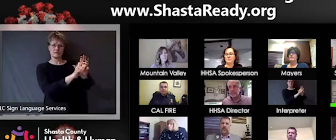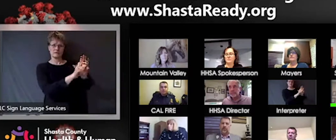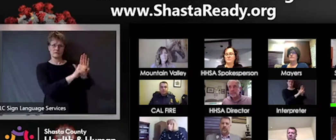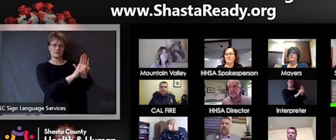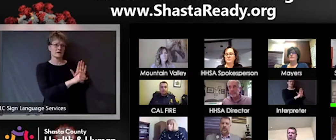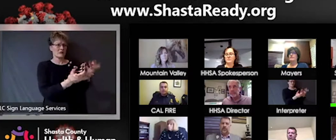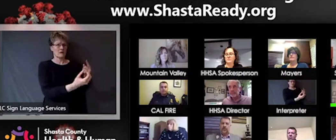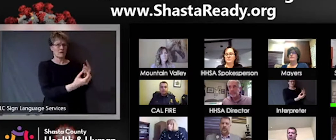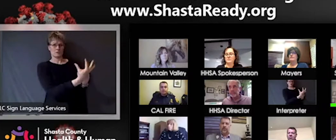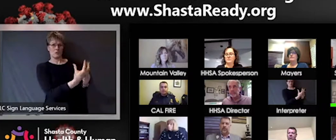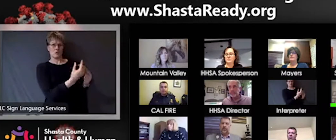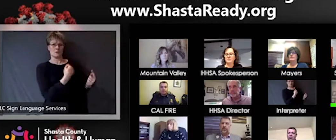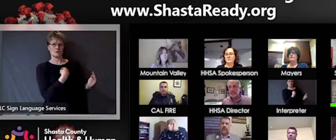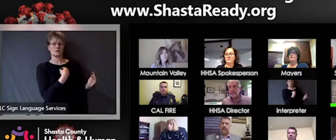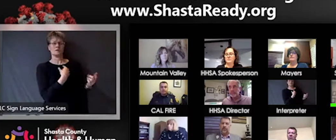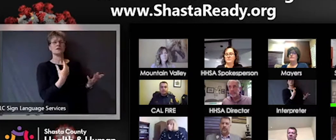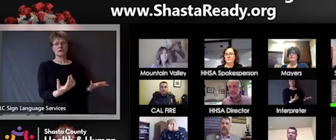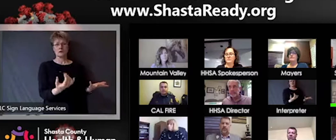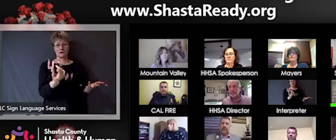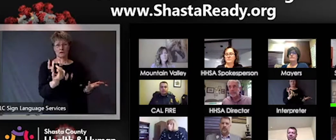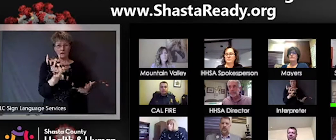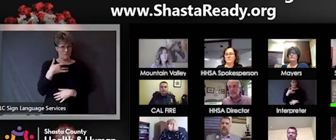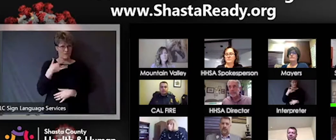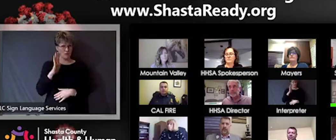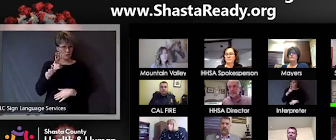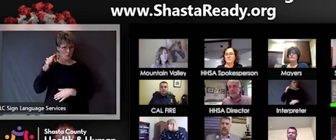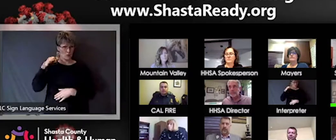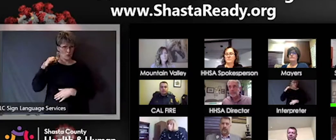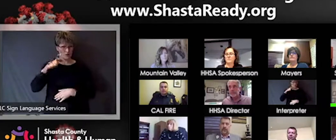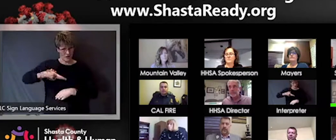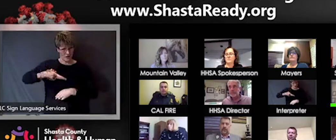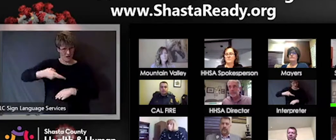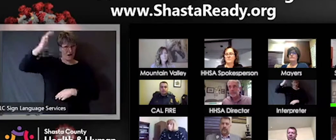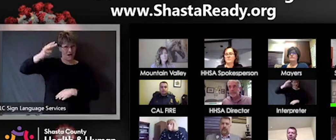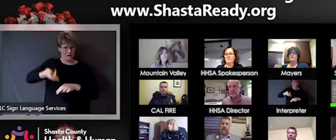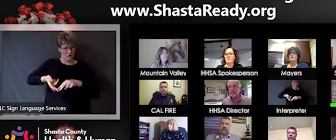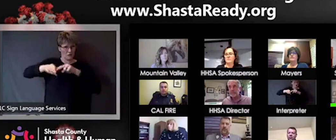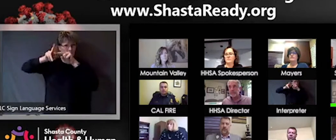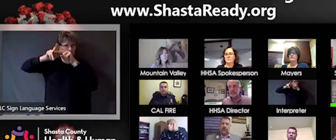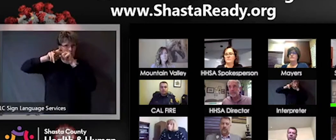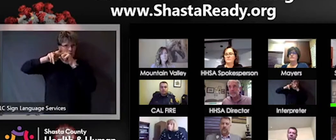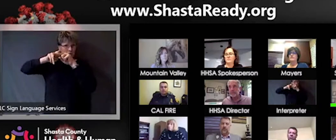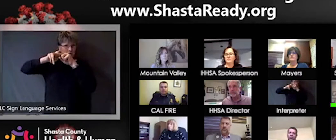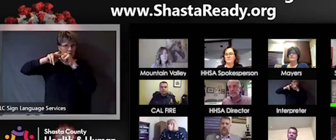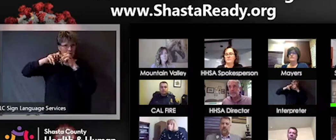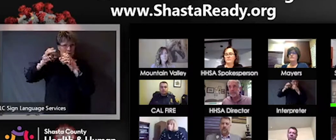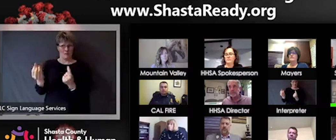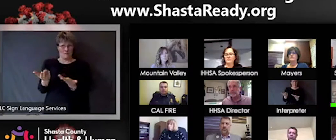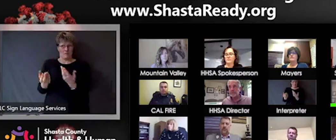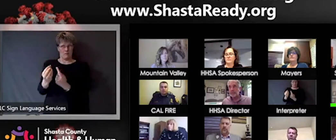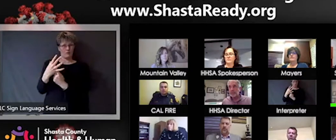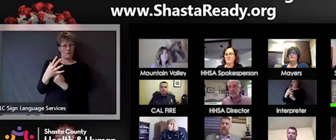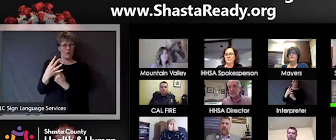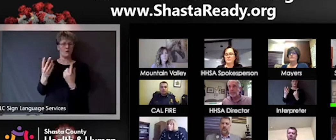you for whatever reason feel that you have had an exposure, then certainly that